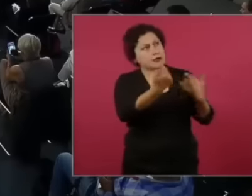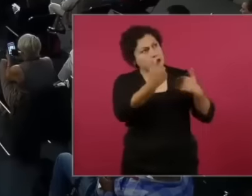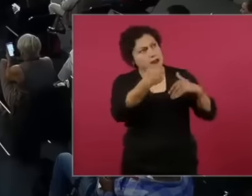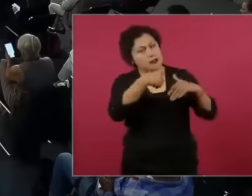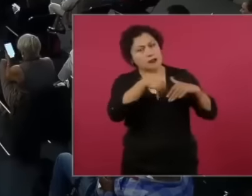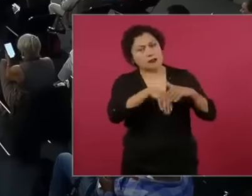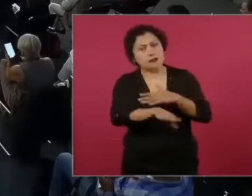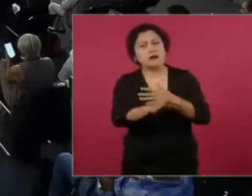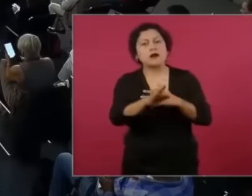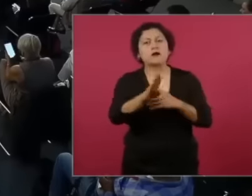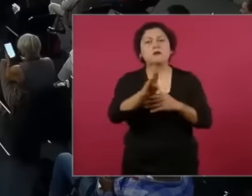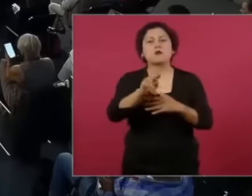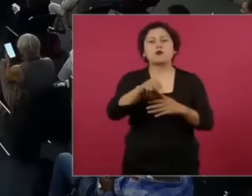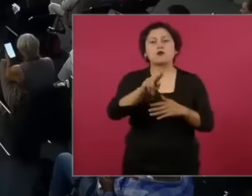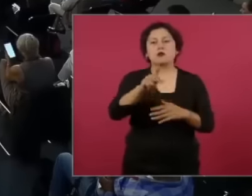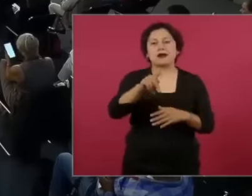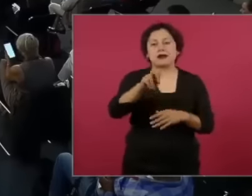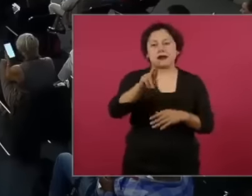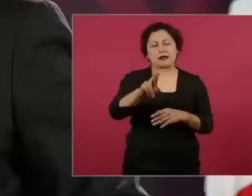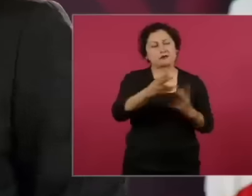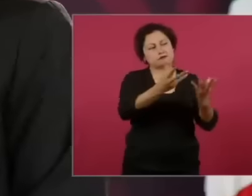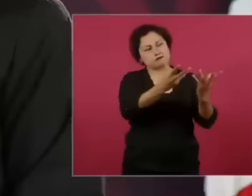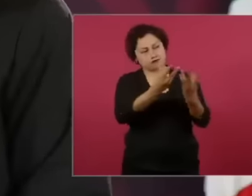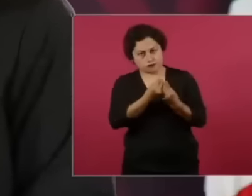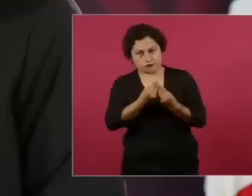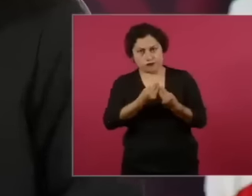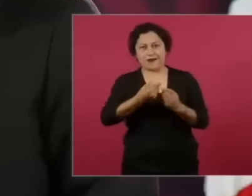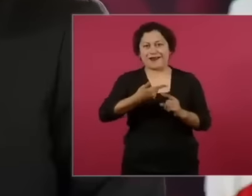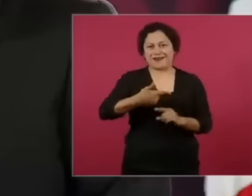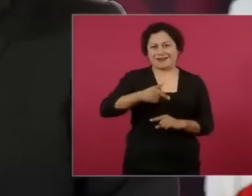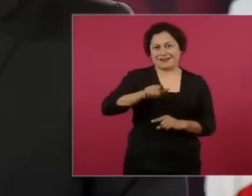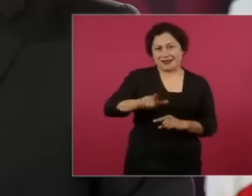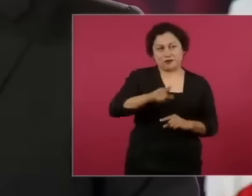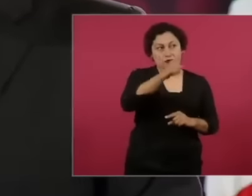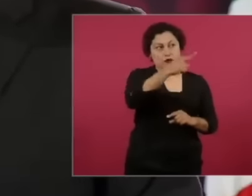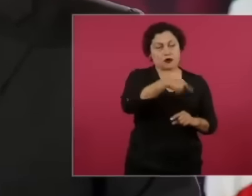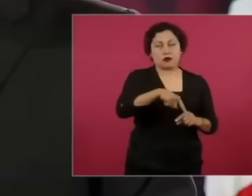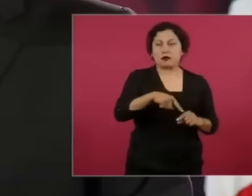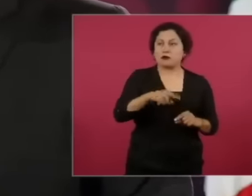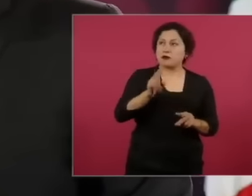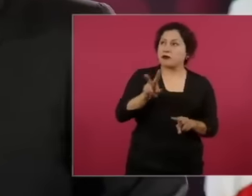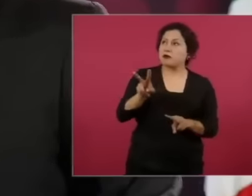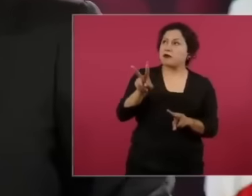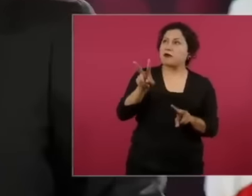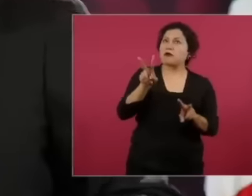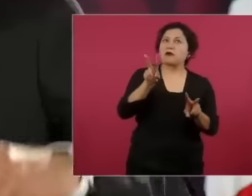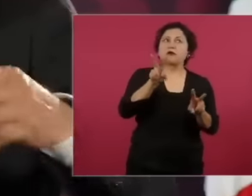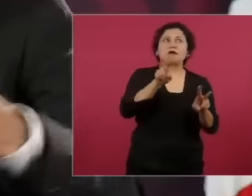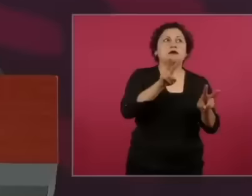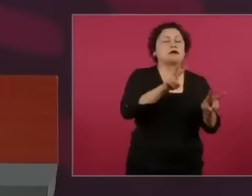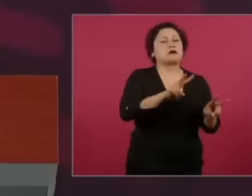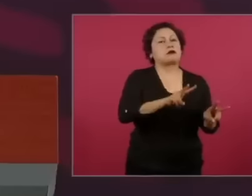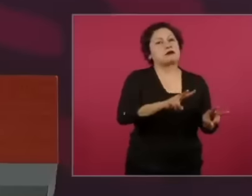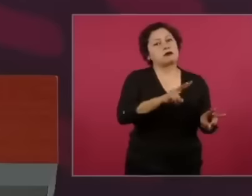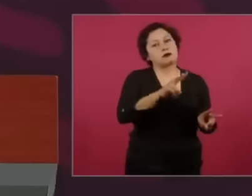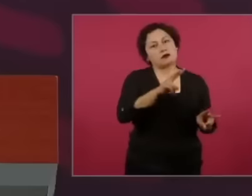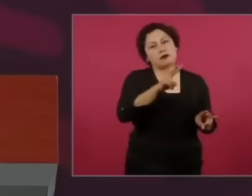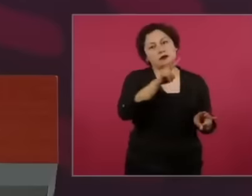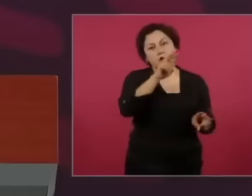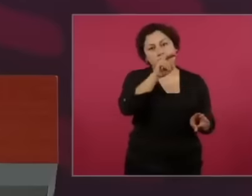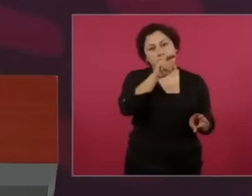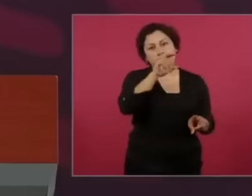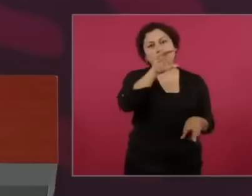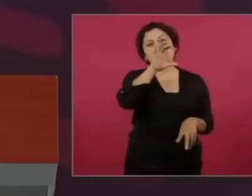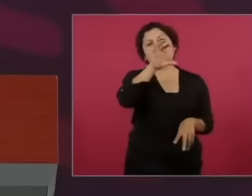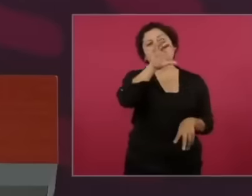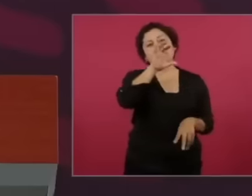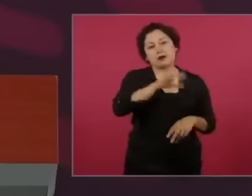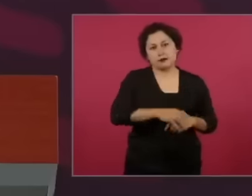García Luna, he said Oh why do I give all that background